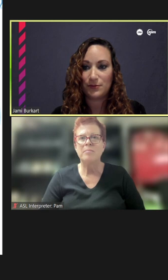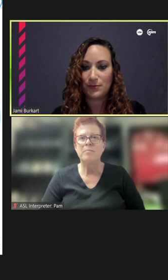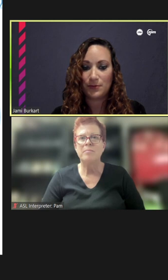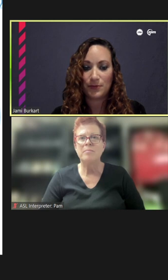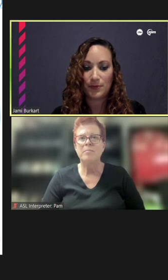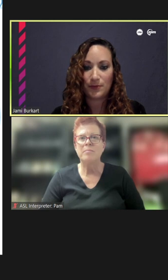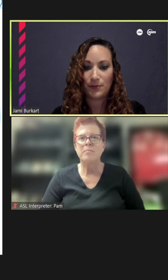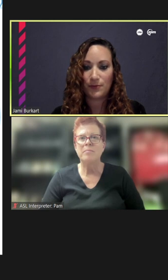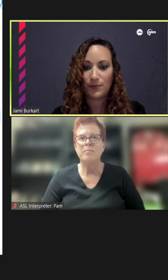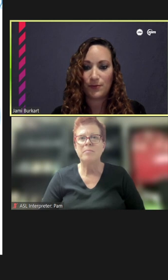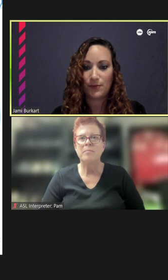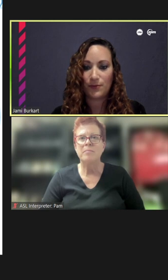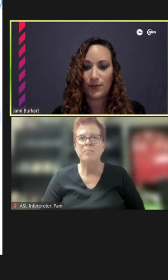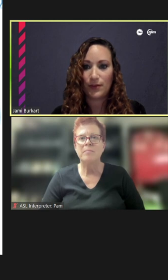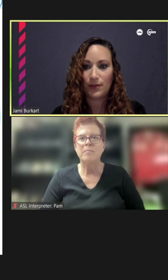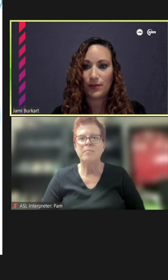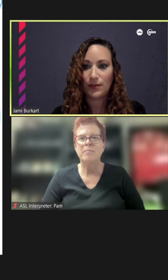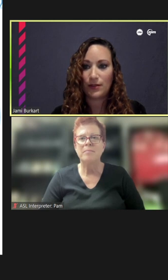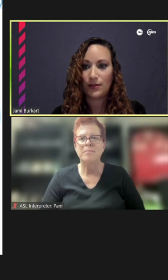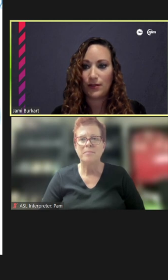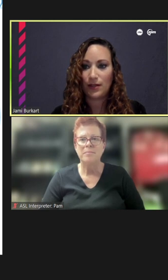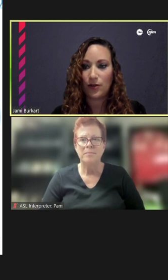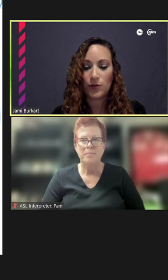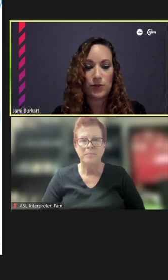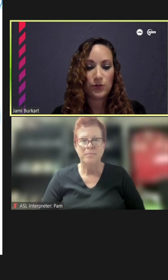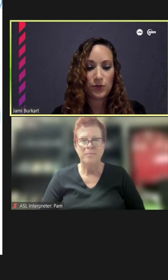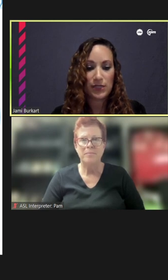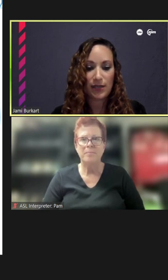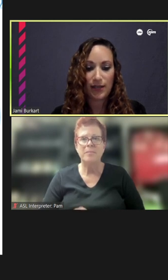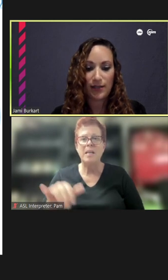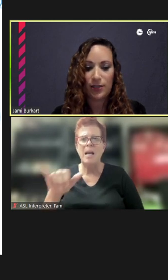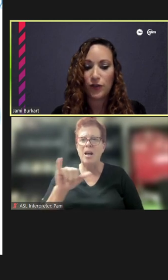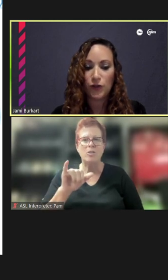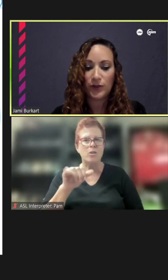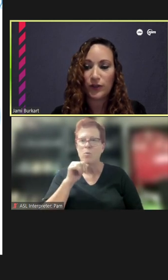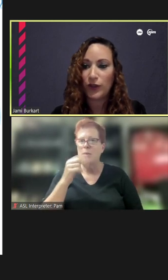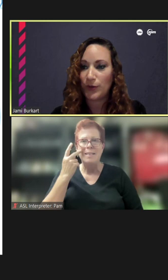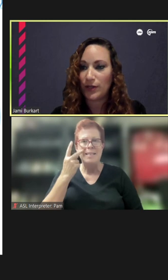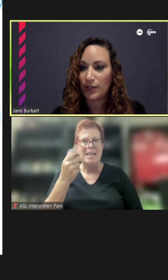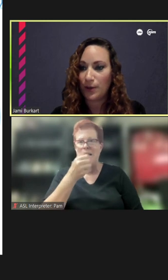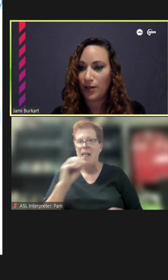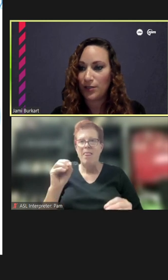I also don't see anything new in the Q&A box.